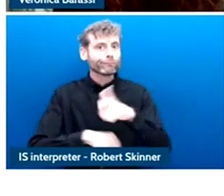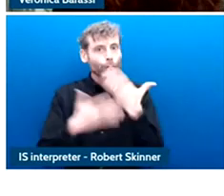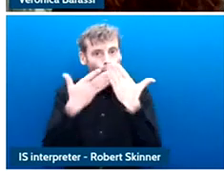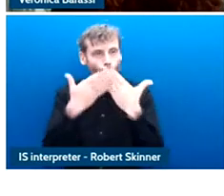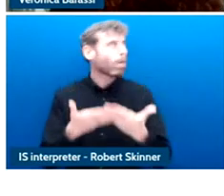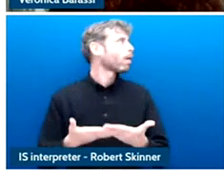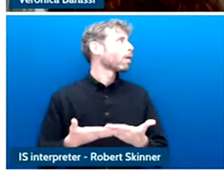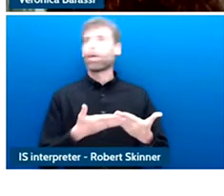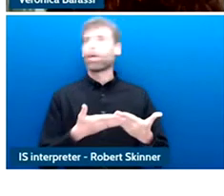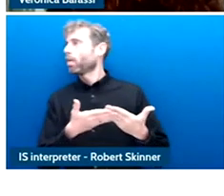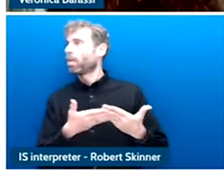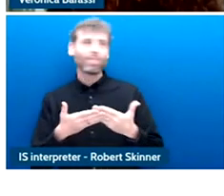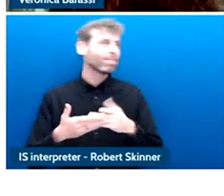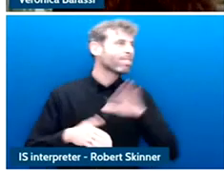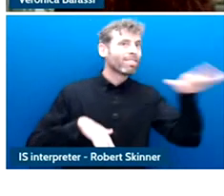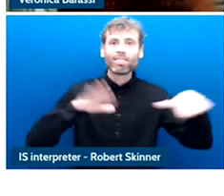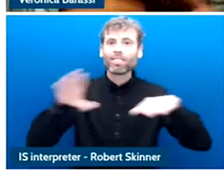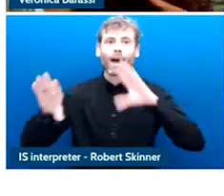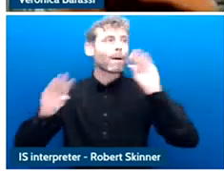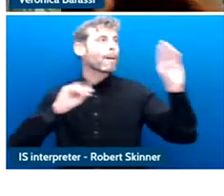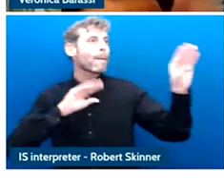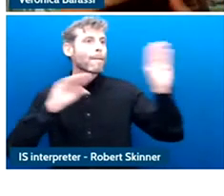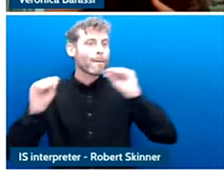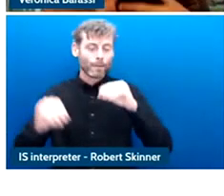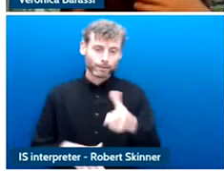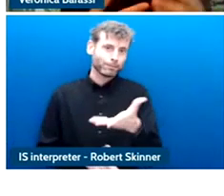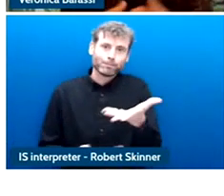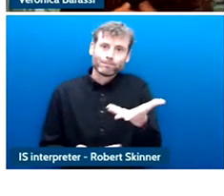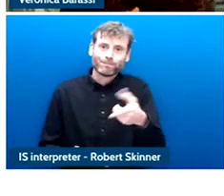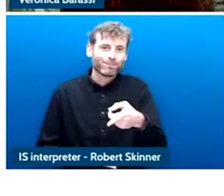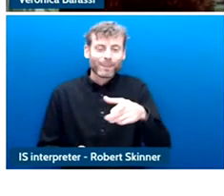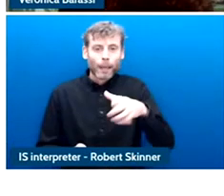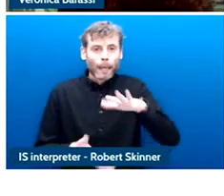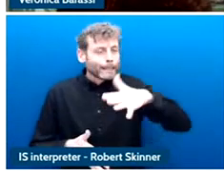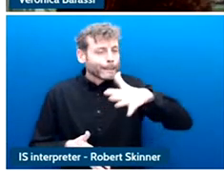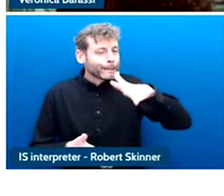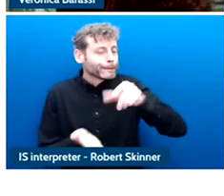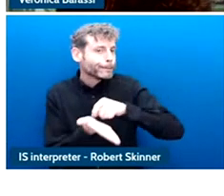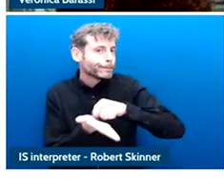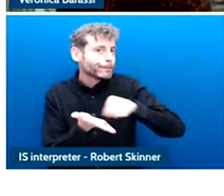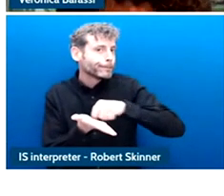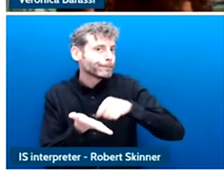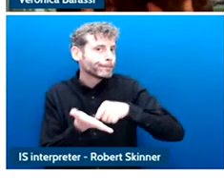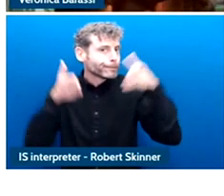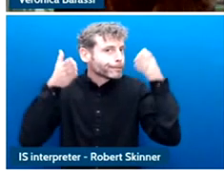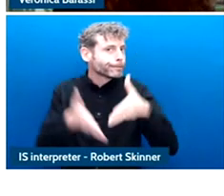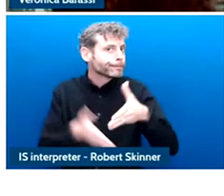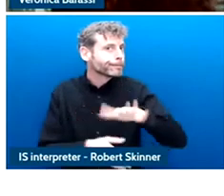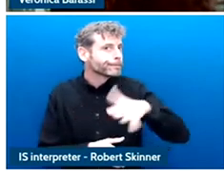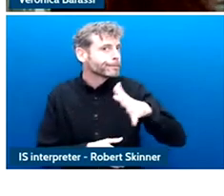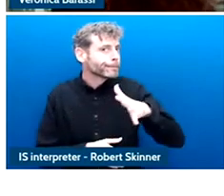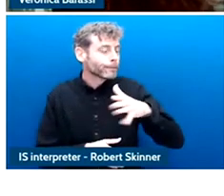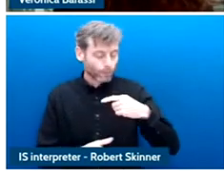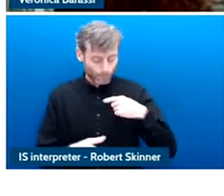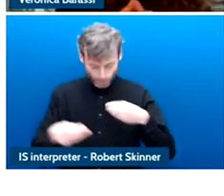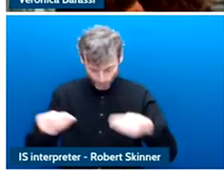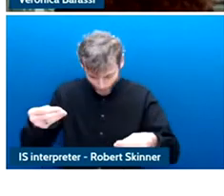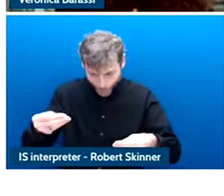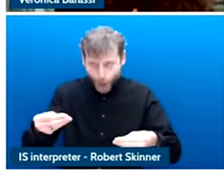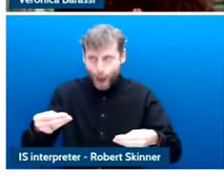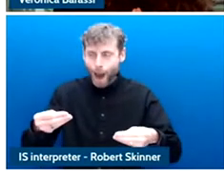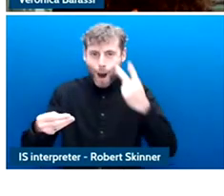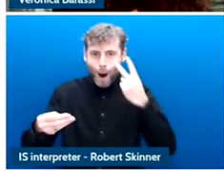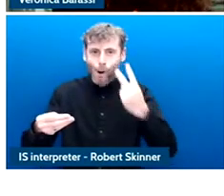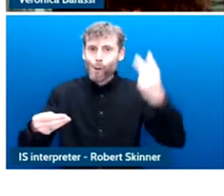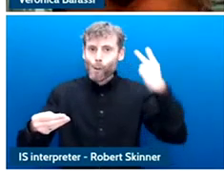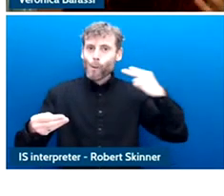And so, as I kind of starts to go through my own data traces I ask myself what would